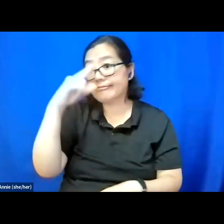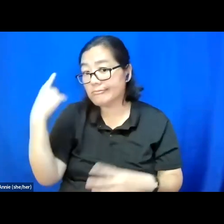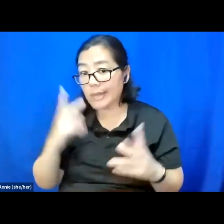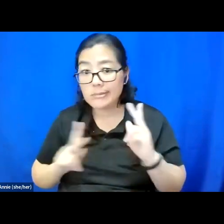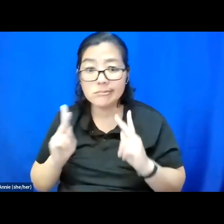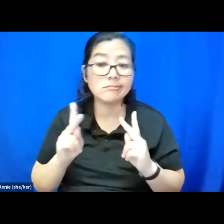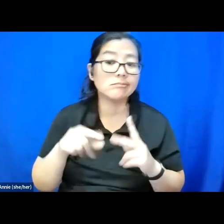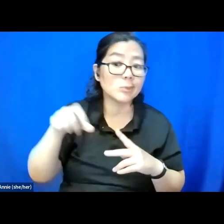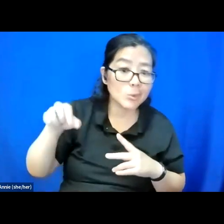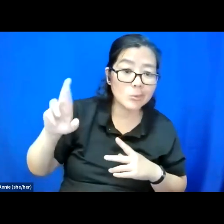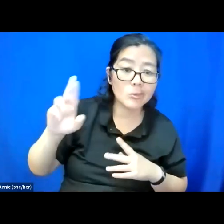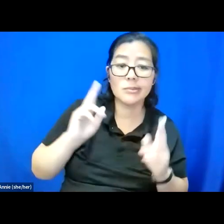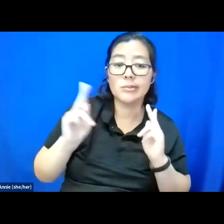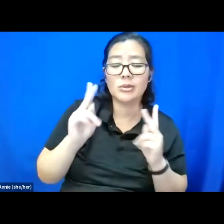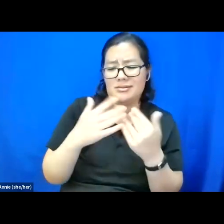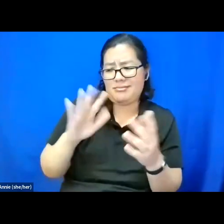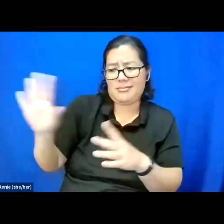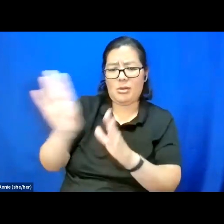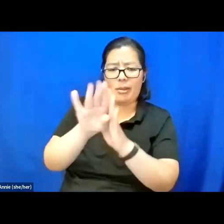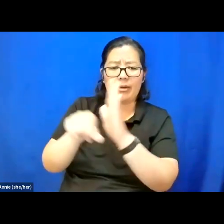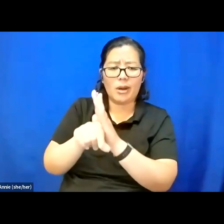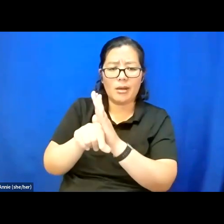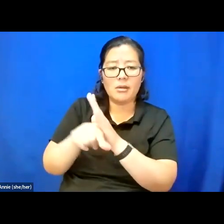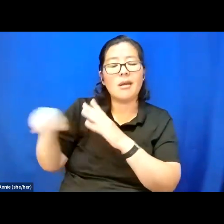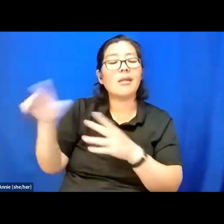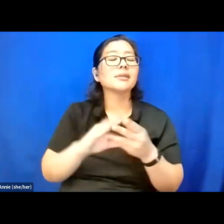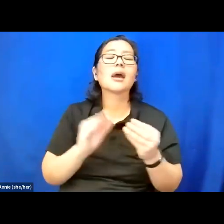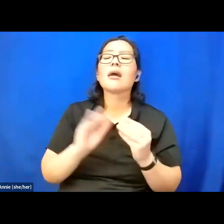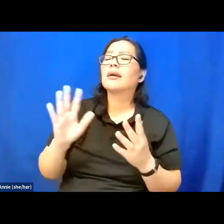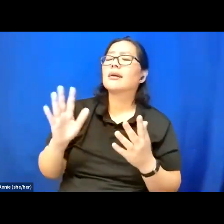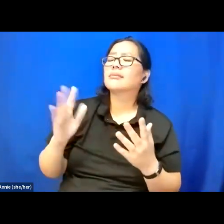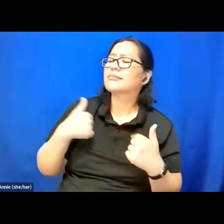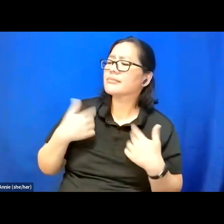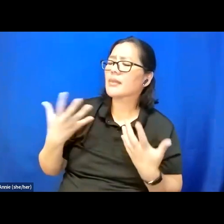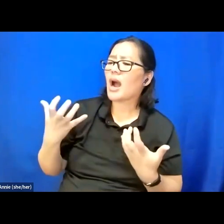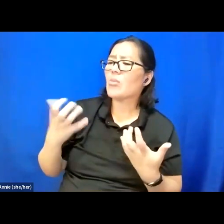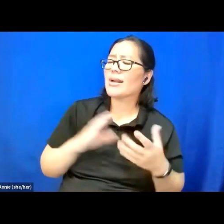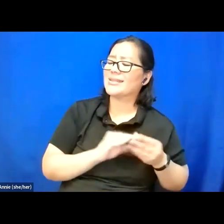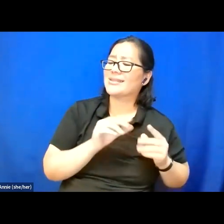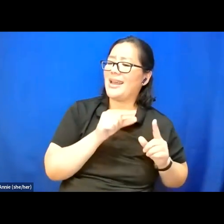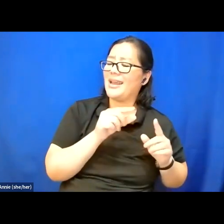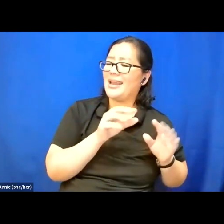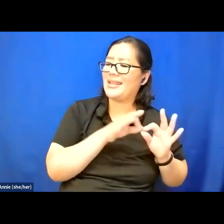regardless of their background, they say, oh, I want to say this, but I don't speak as,